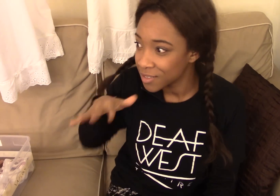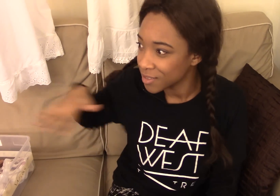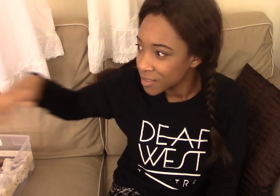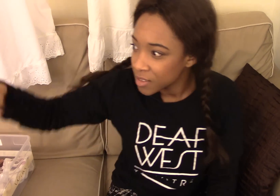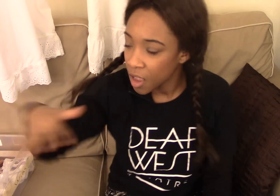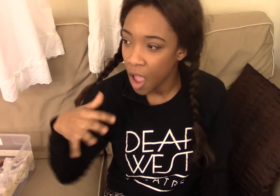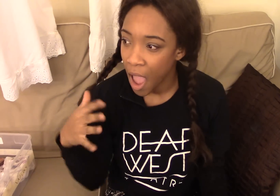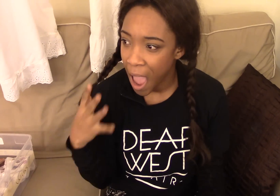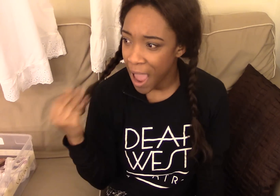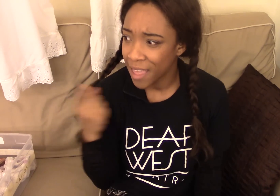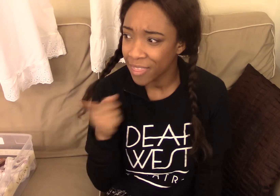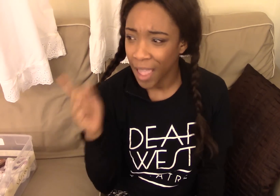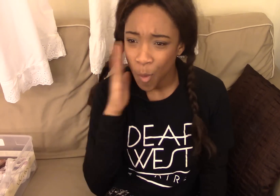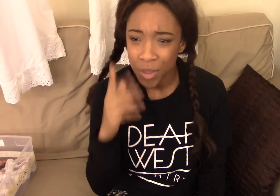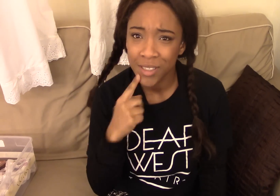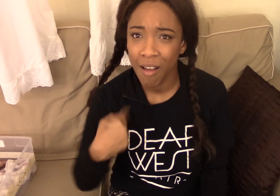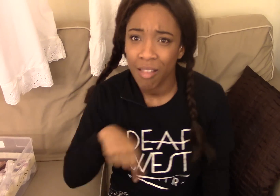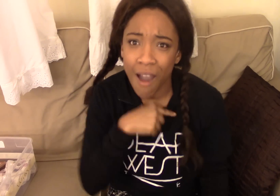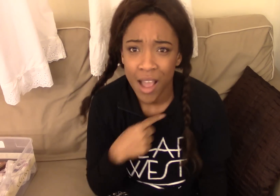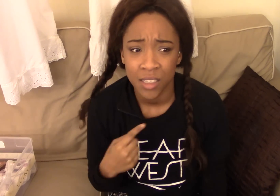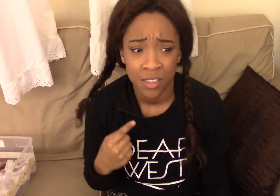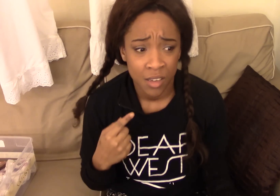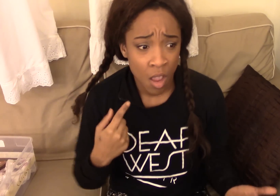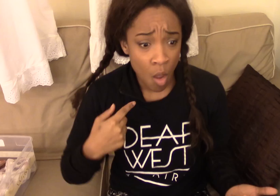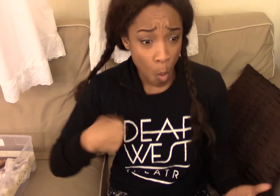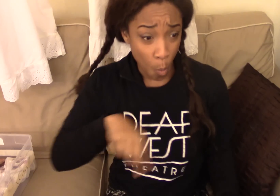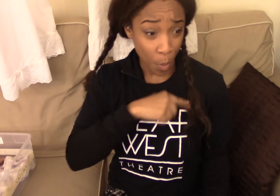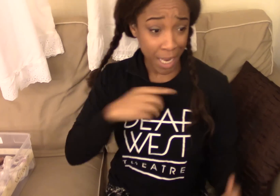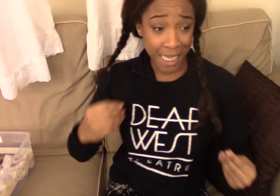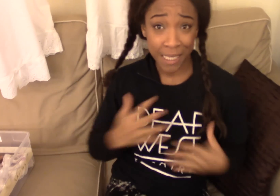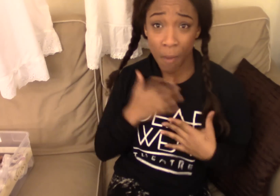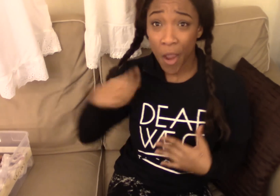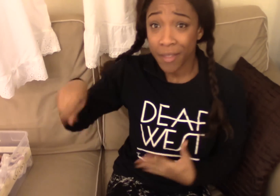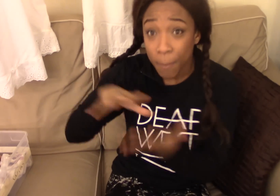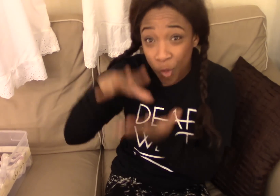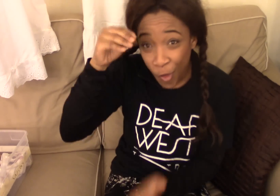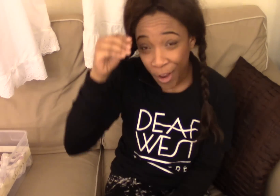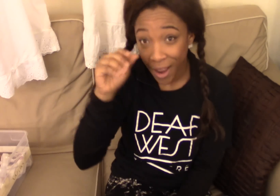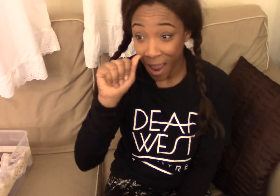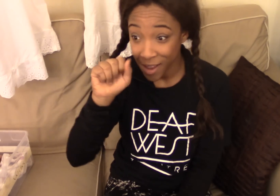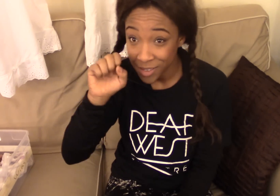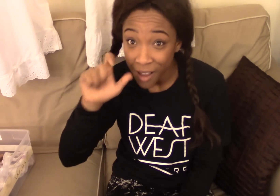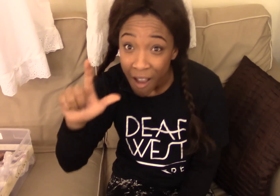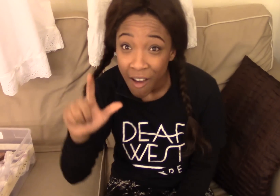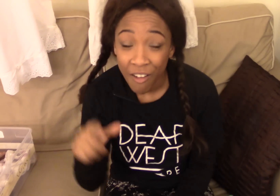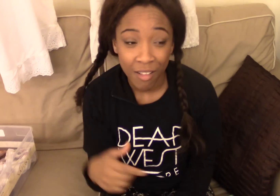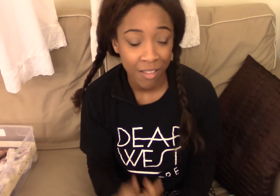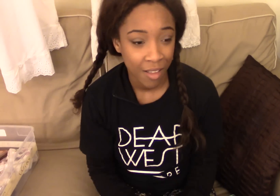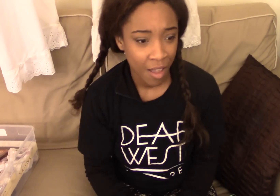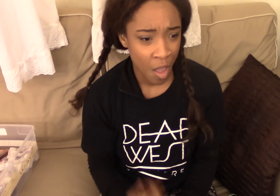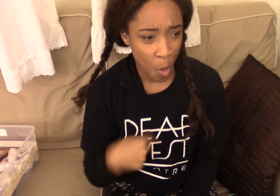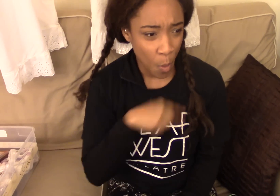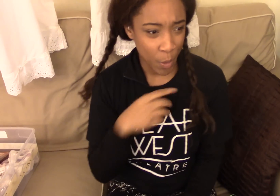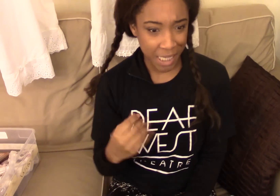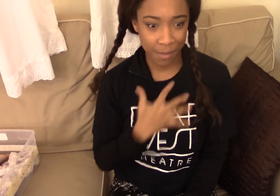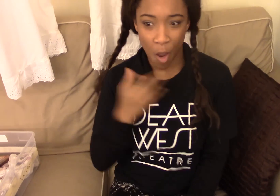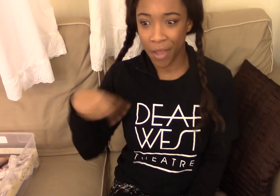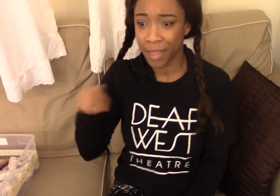fans and they'll tell us we inspire them to learn ASL we